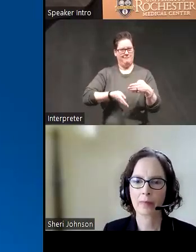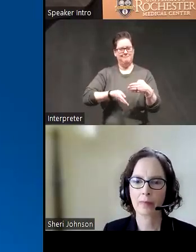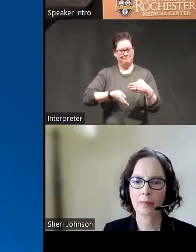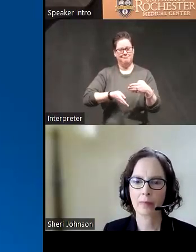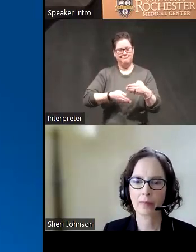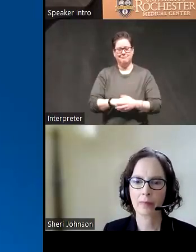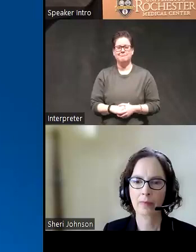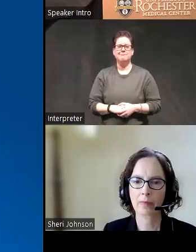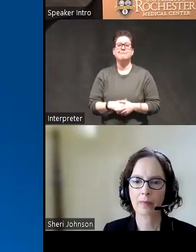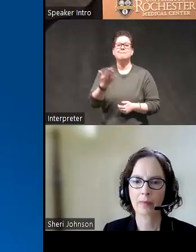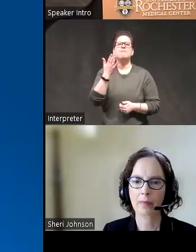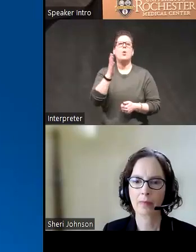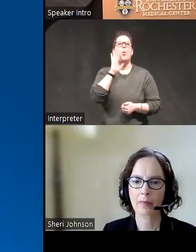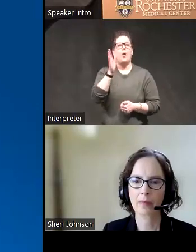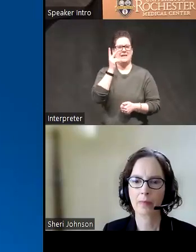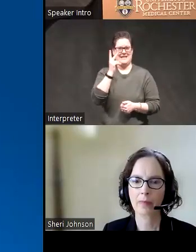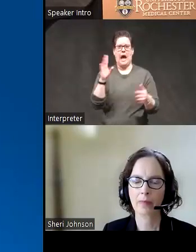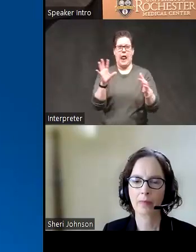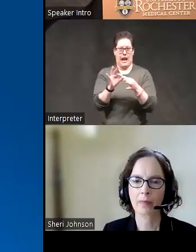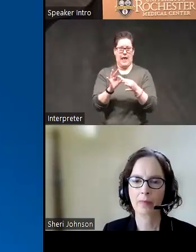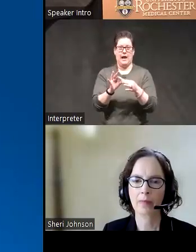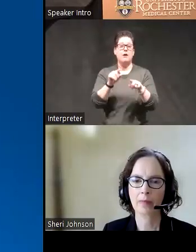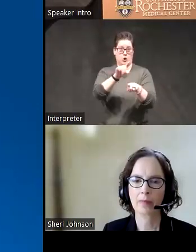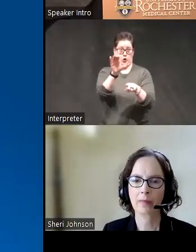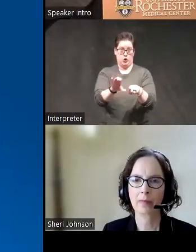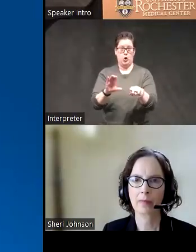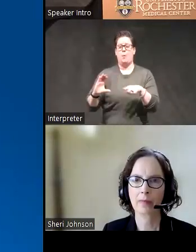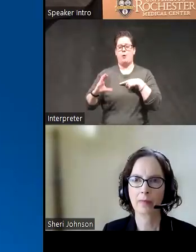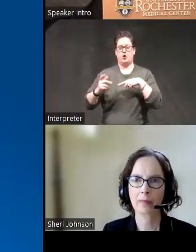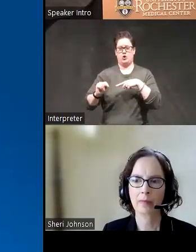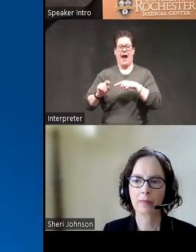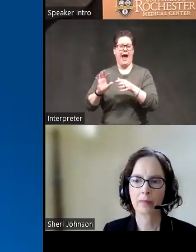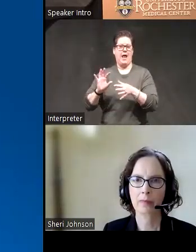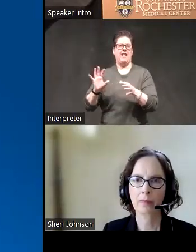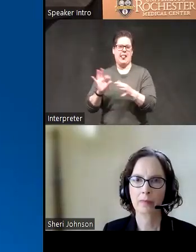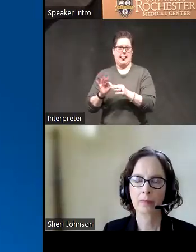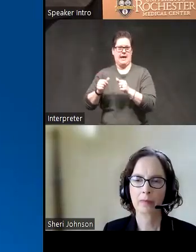at the end there'll be a link that is sent through the chat box at the very end and a slide that will